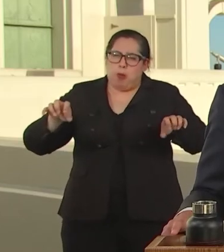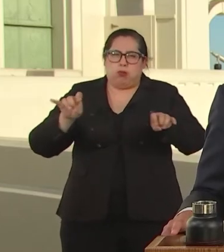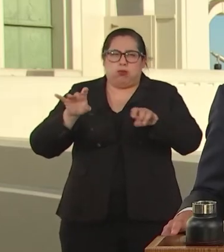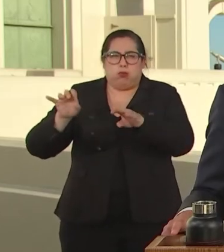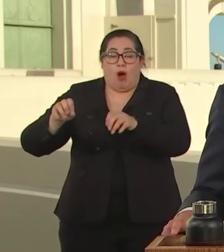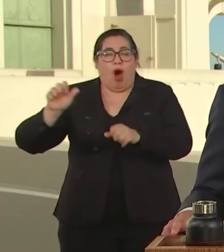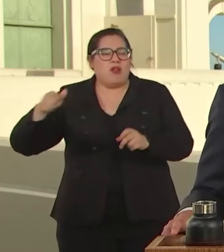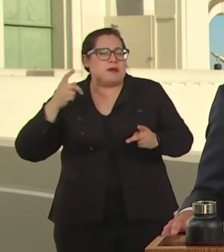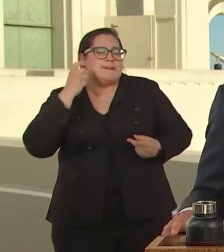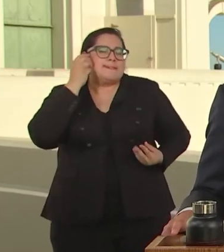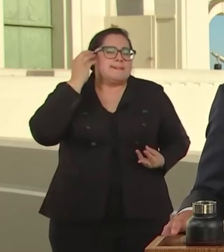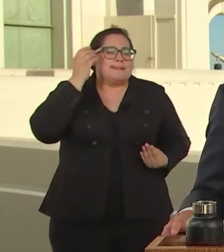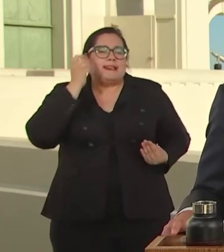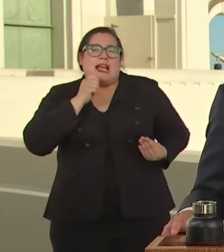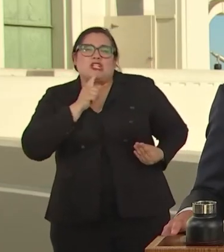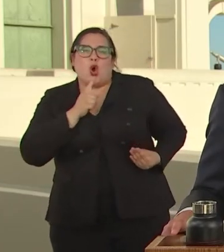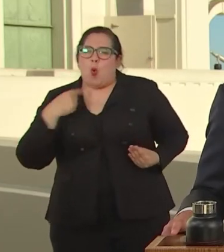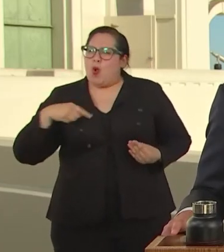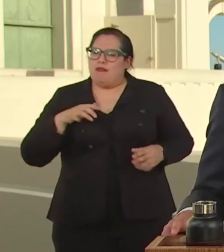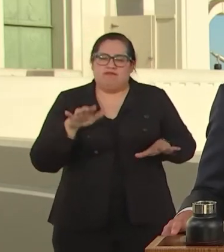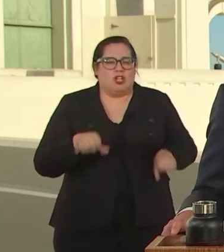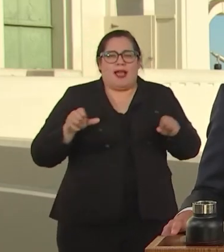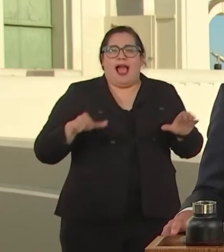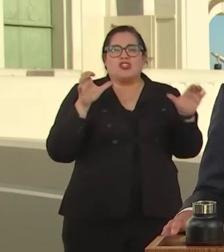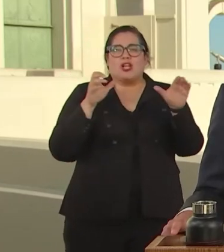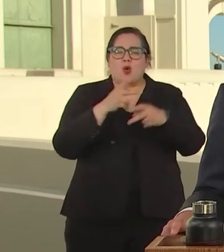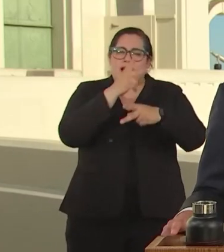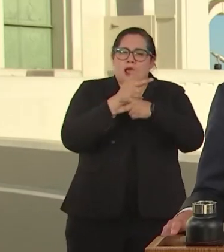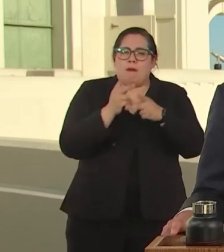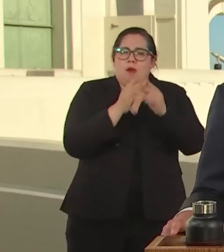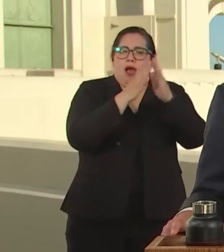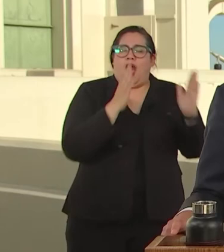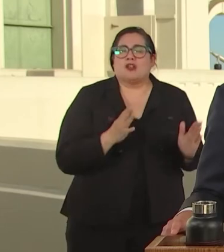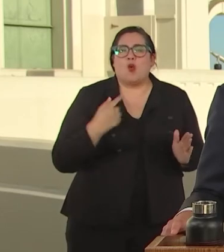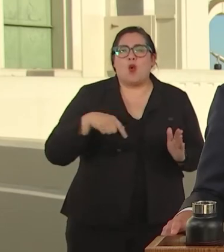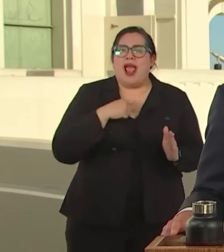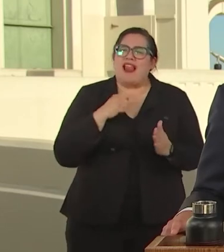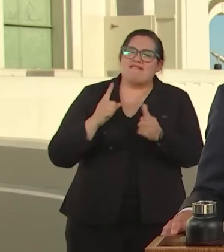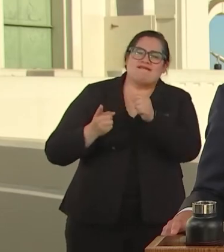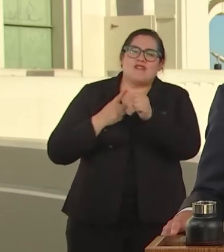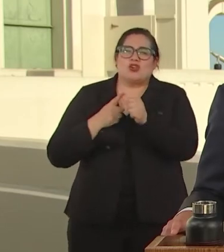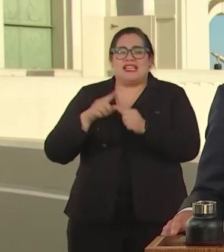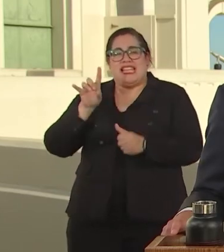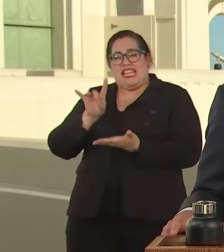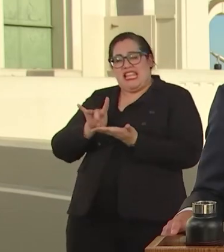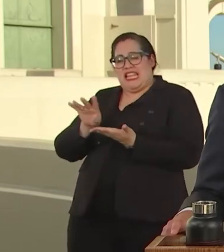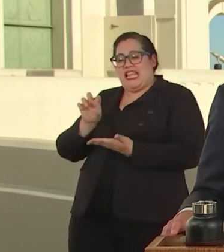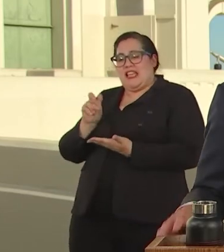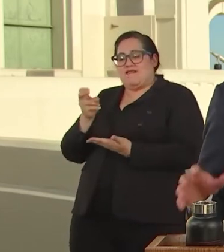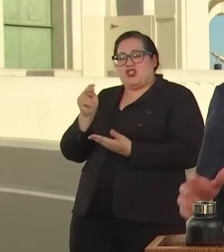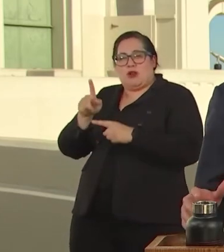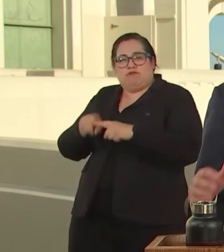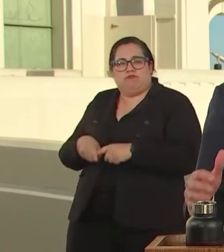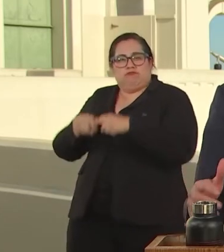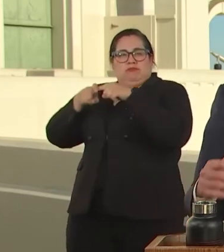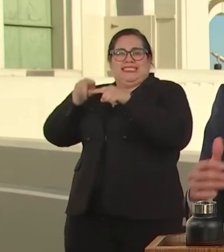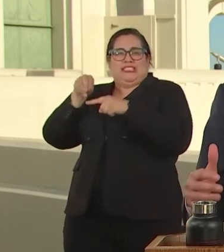SWIFT ACTION KEEPING PEOPLE HOUSED PASSING ONE OF THE MORATORIUMS. NEXT WE RAISED TENS OF MILLIONS